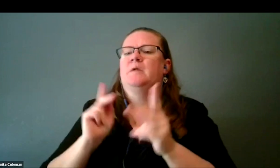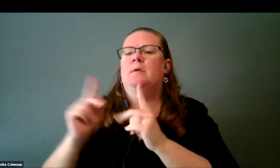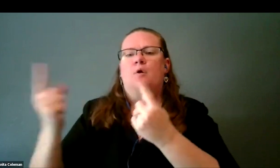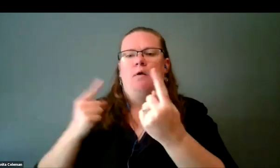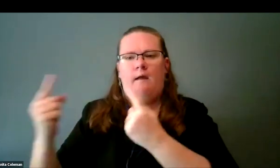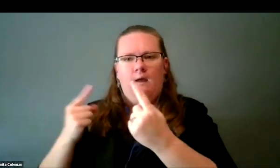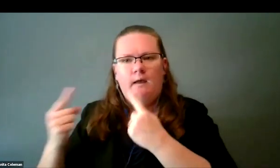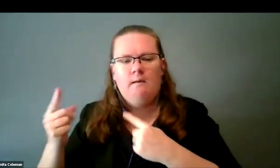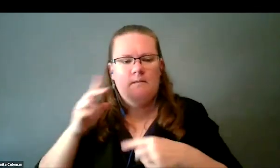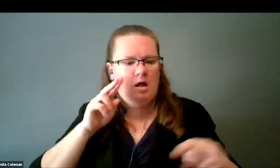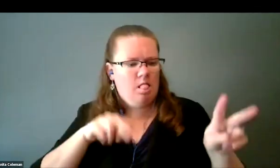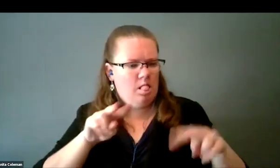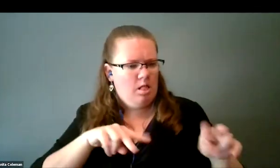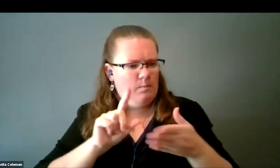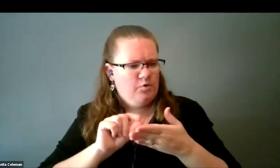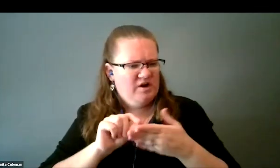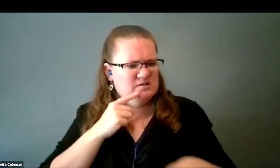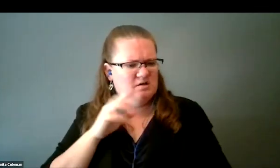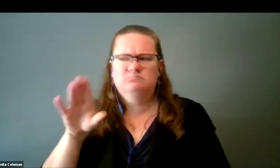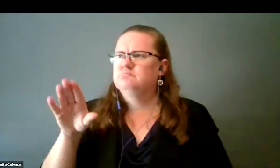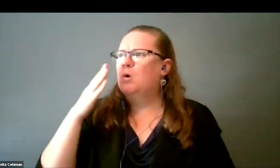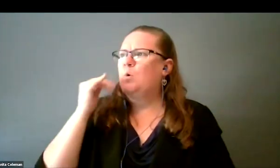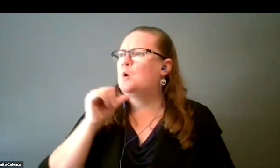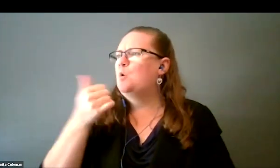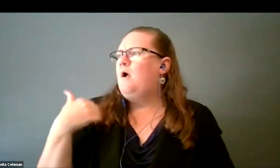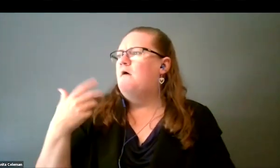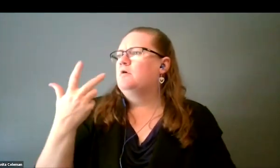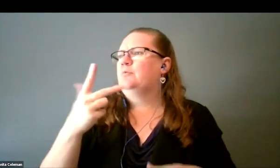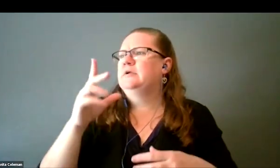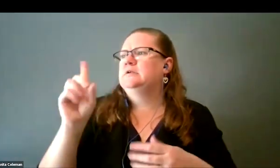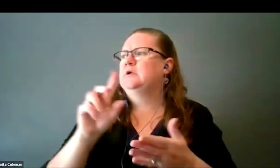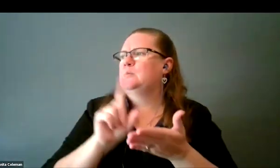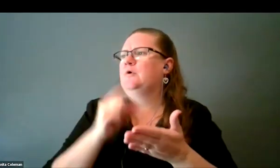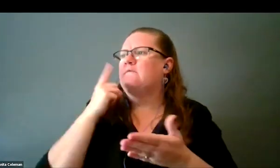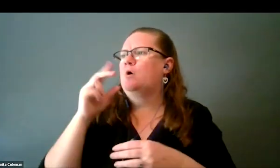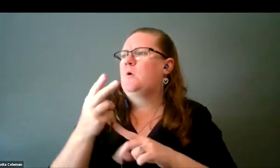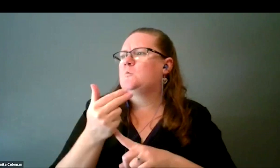people came in and were looking at the prints, and then they were like, "Well, why don't you have a 3D print of the hotel?"